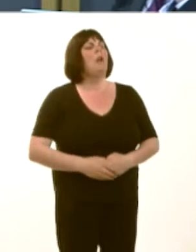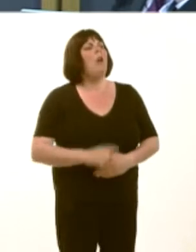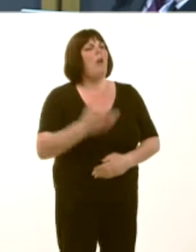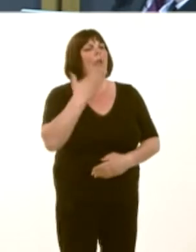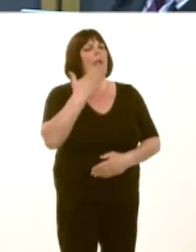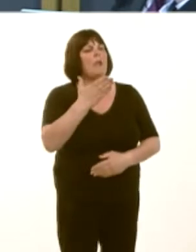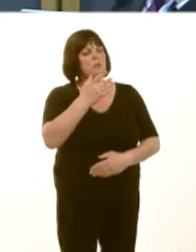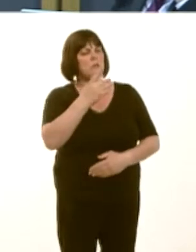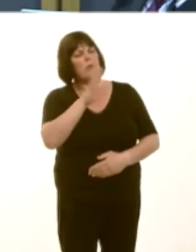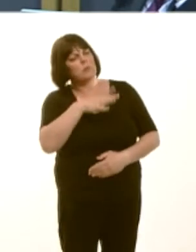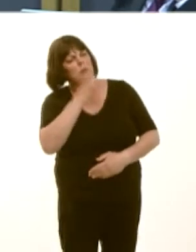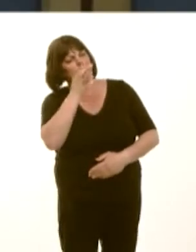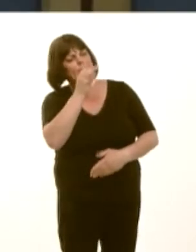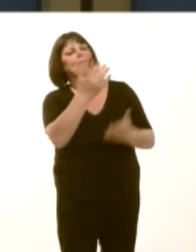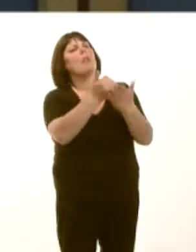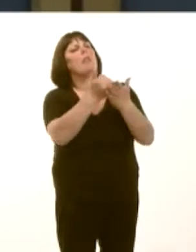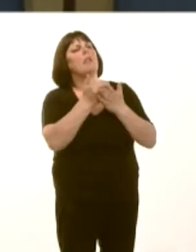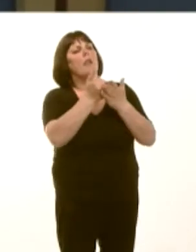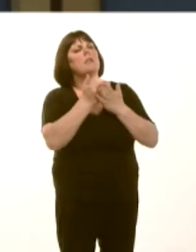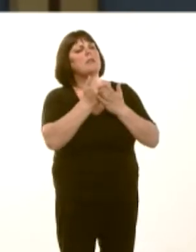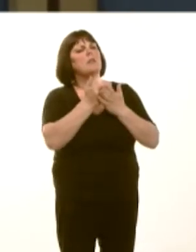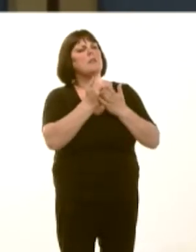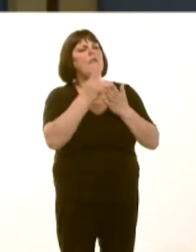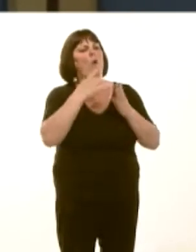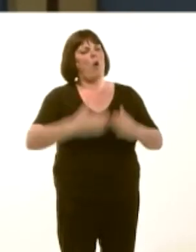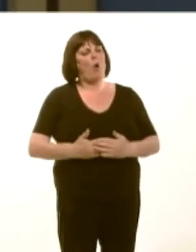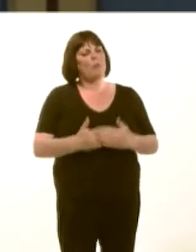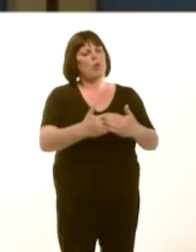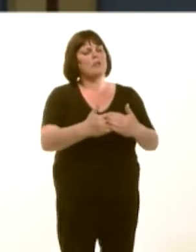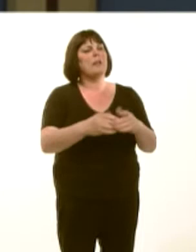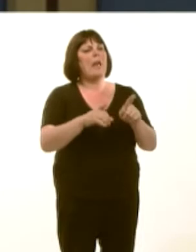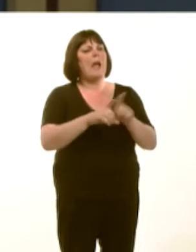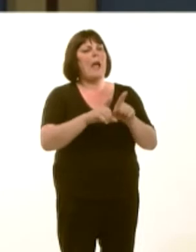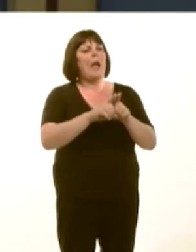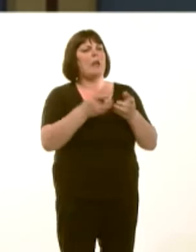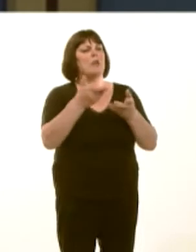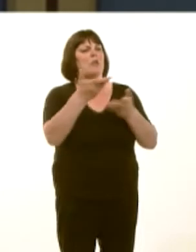during the issues around obstetrics and consultant-led maternity services?